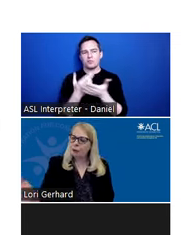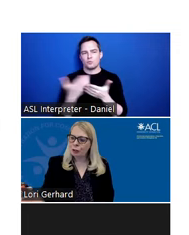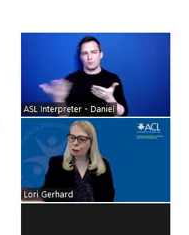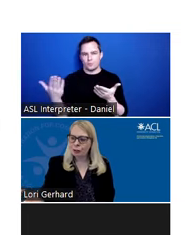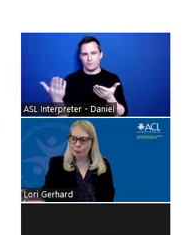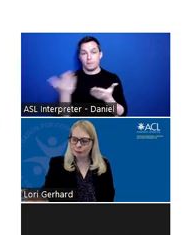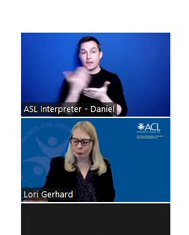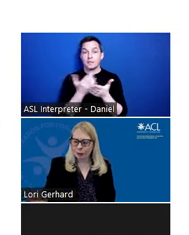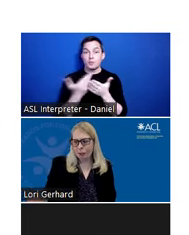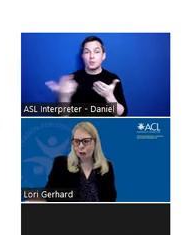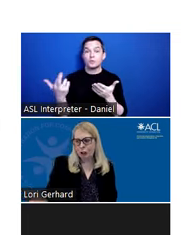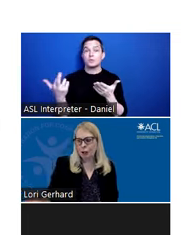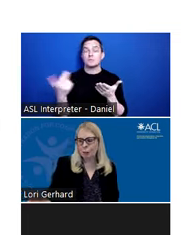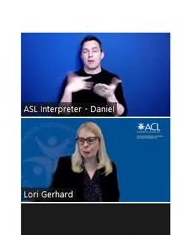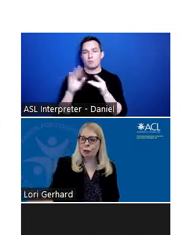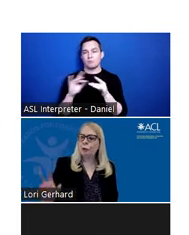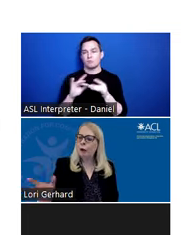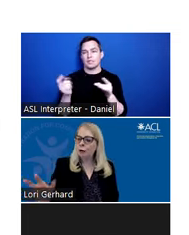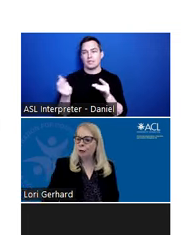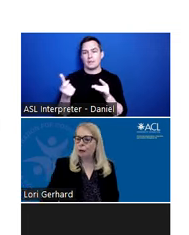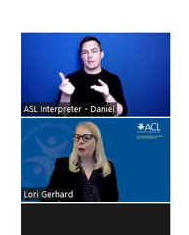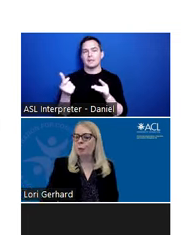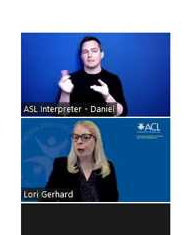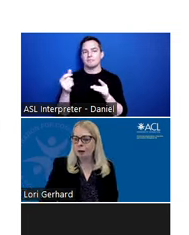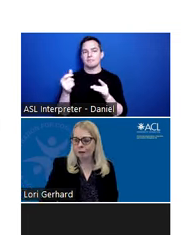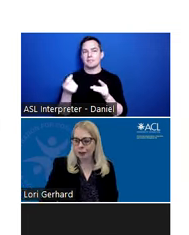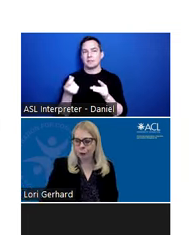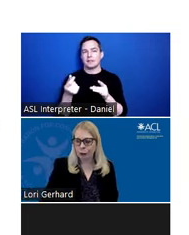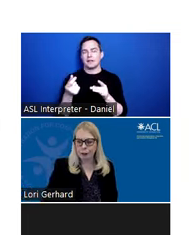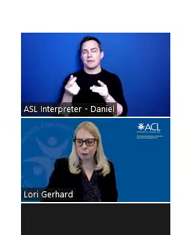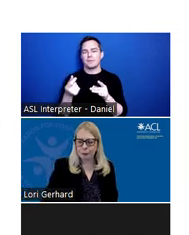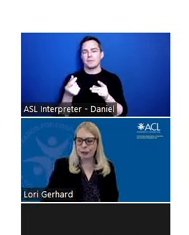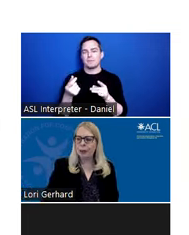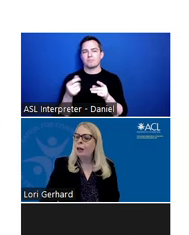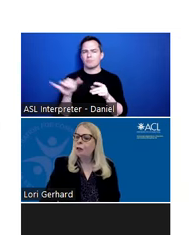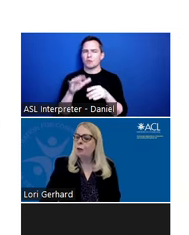the resources I'm going to mention in a little bit; two are also available on this website.